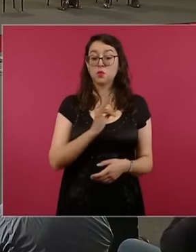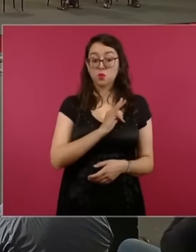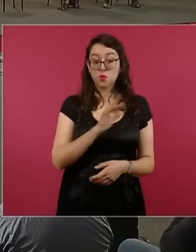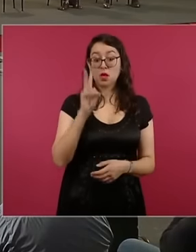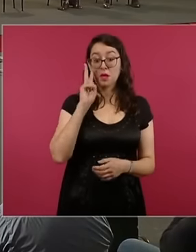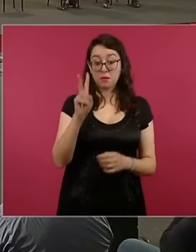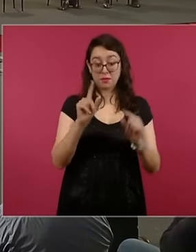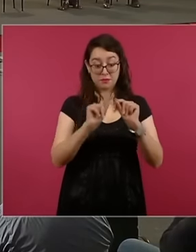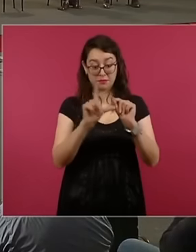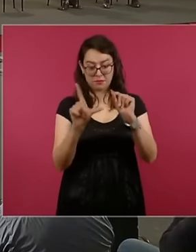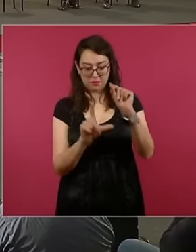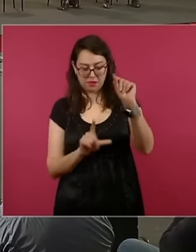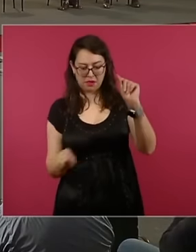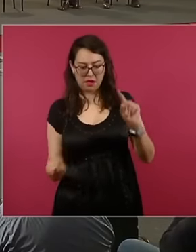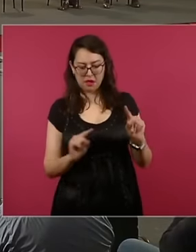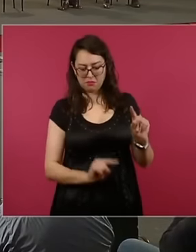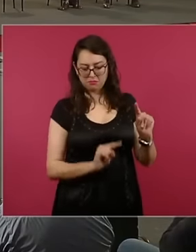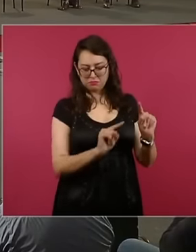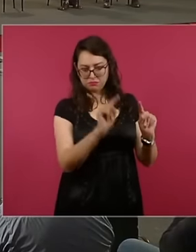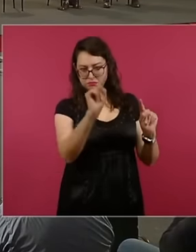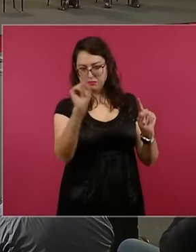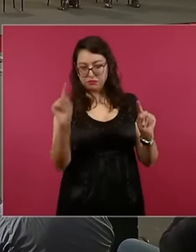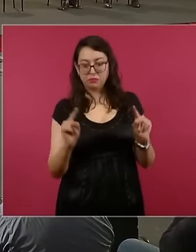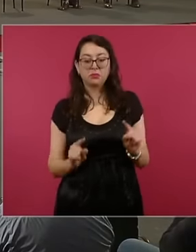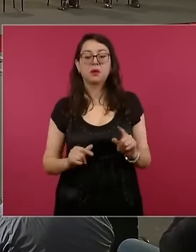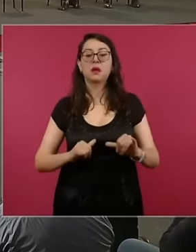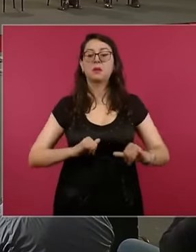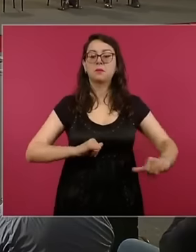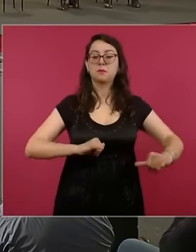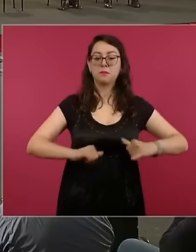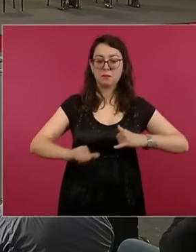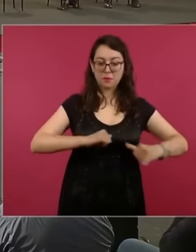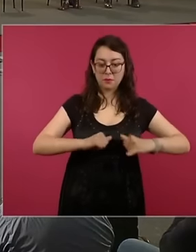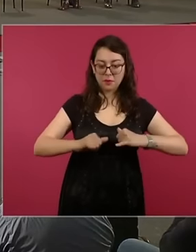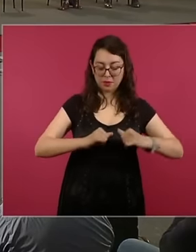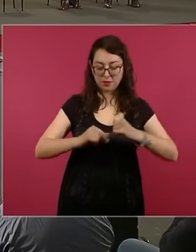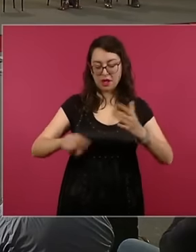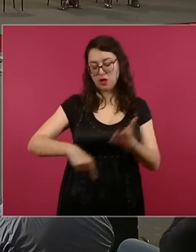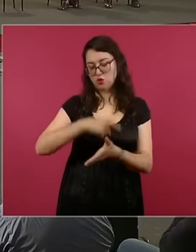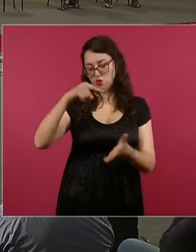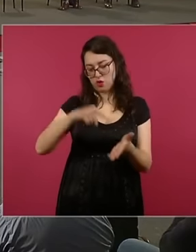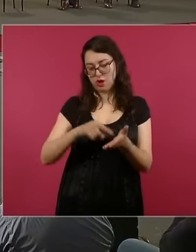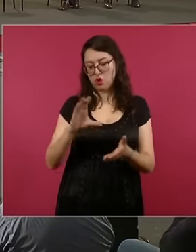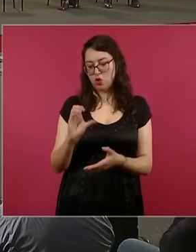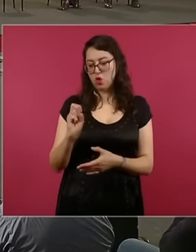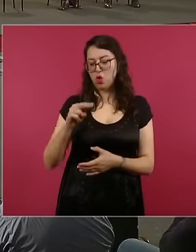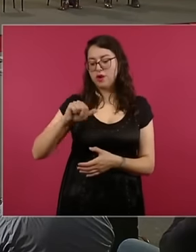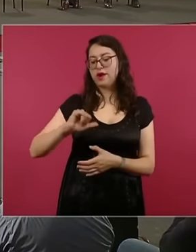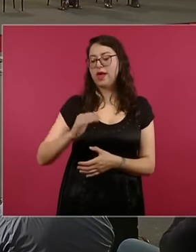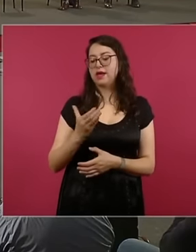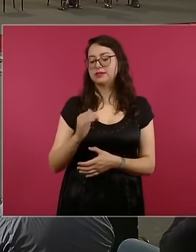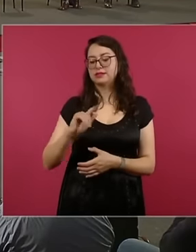in the public centers coordinated by the CON